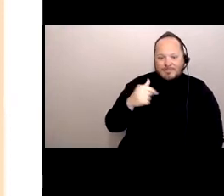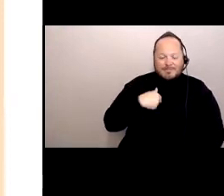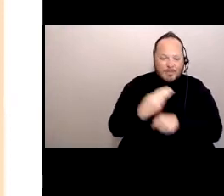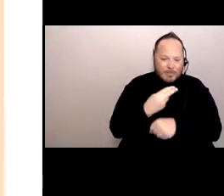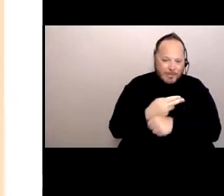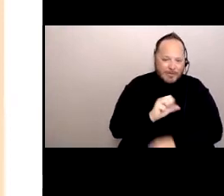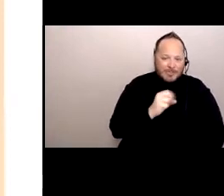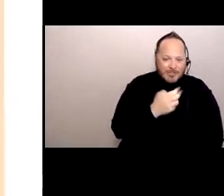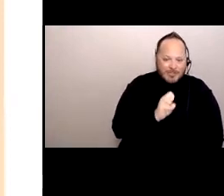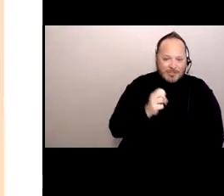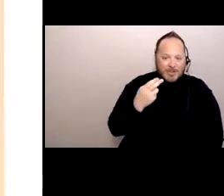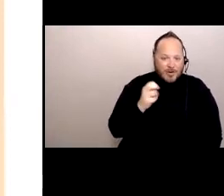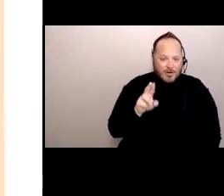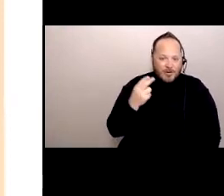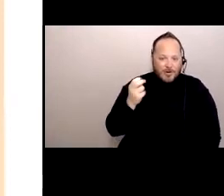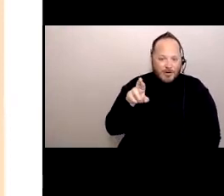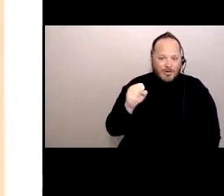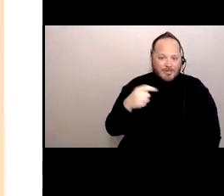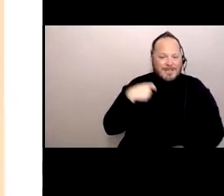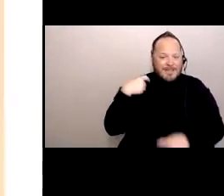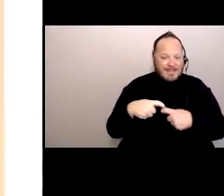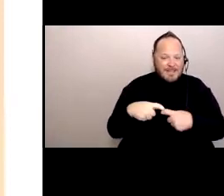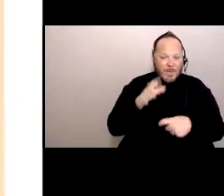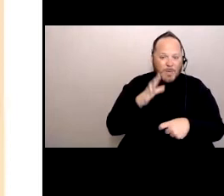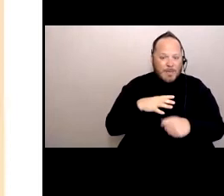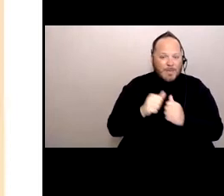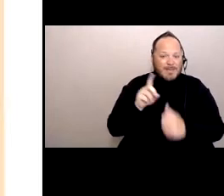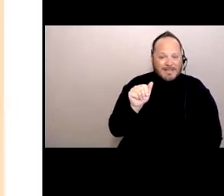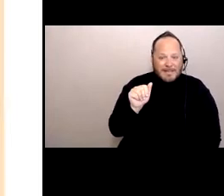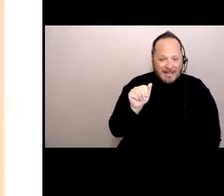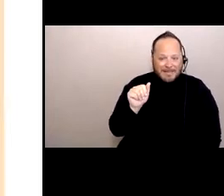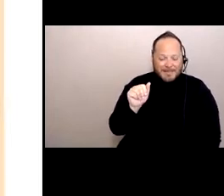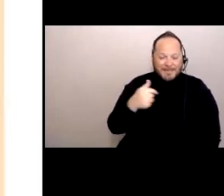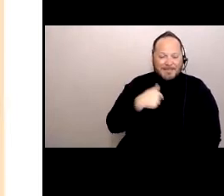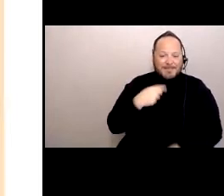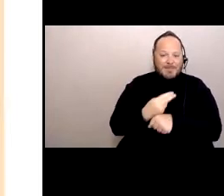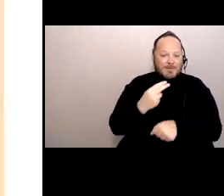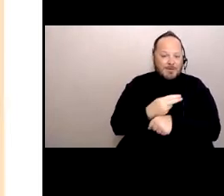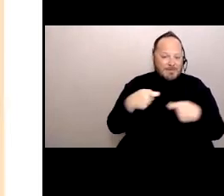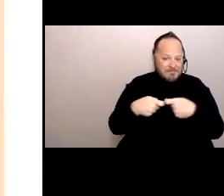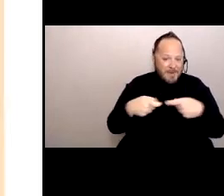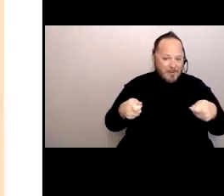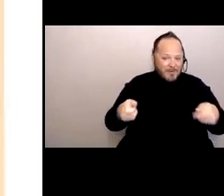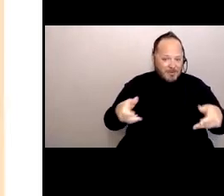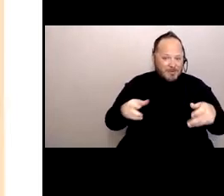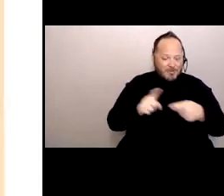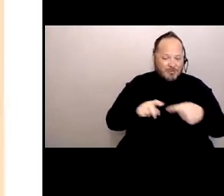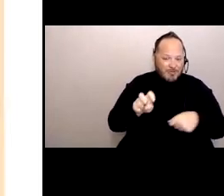I'm a Latina woman with a disability. I use a power chair to get around. I have a spinal cord injury.